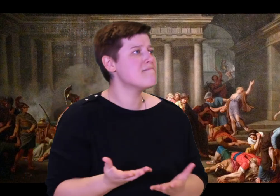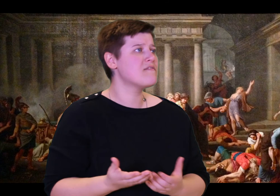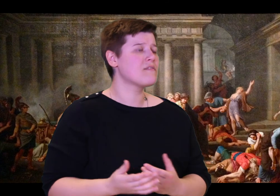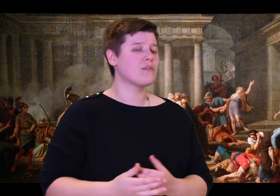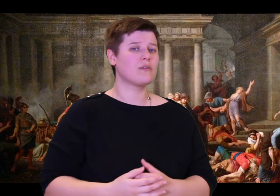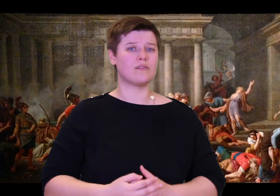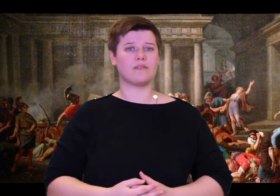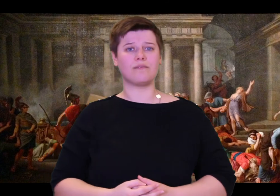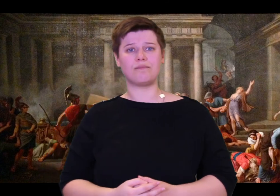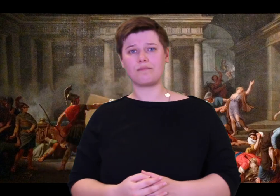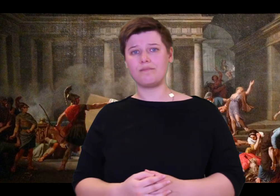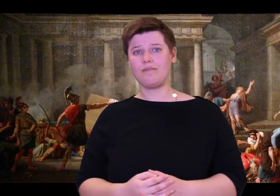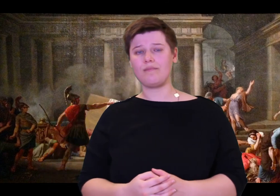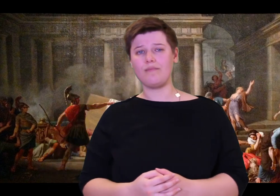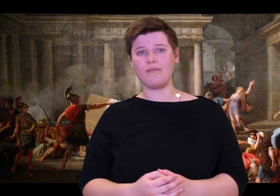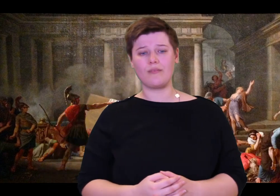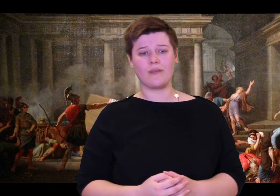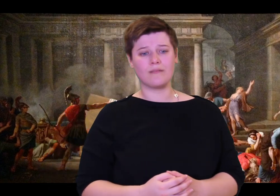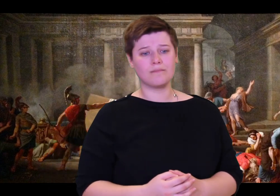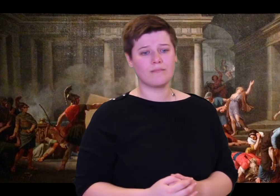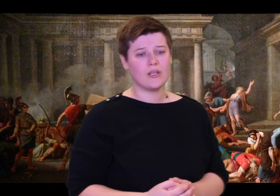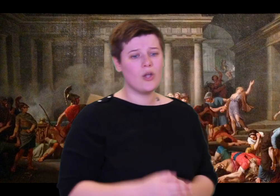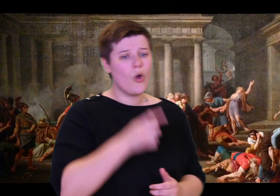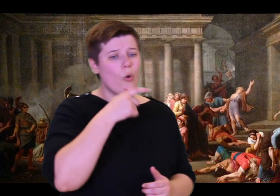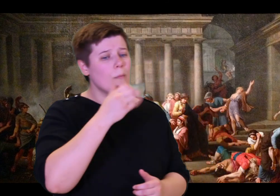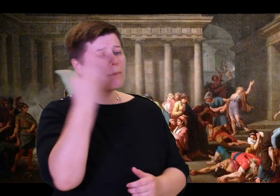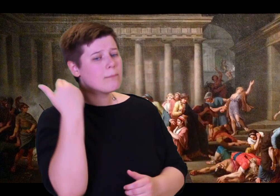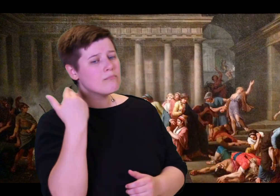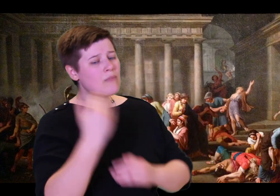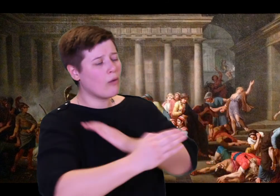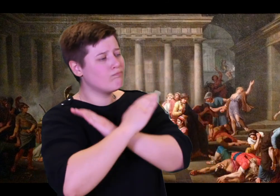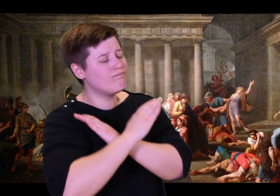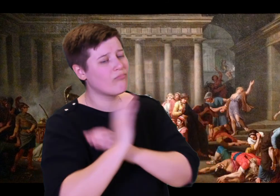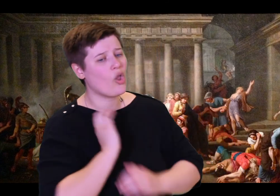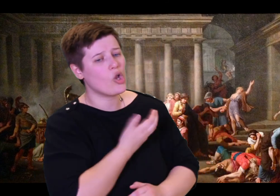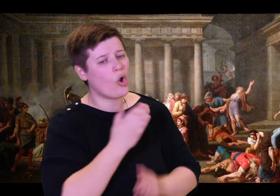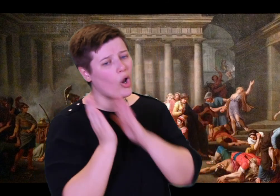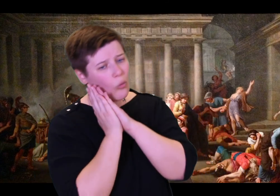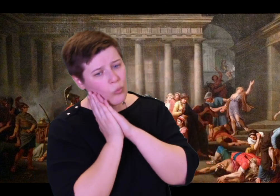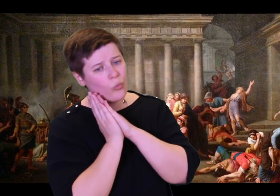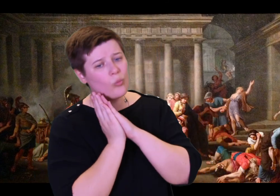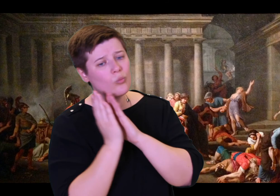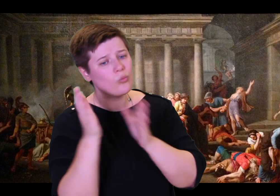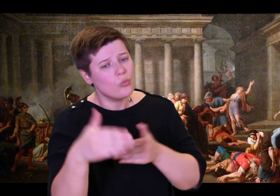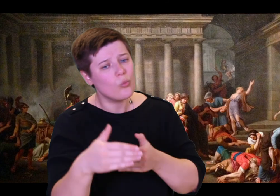except yourself and me, and just one slave, Actoris, who my father gave to me